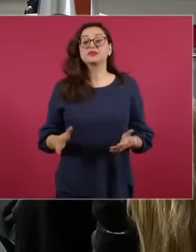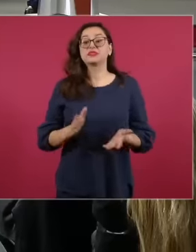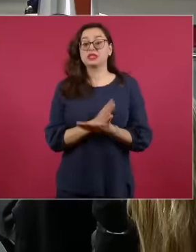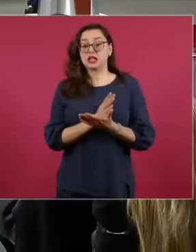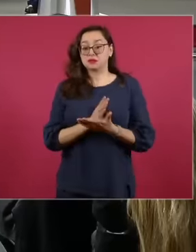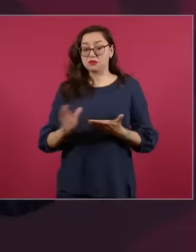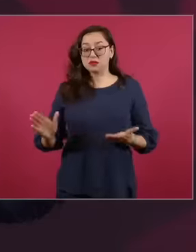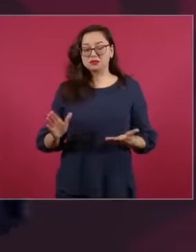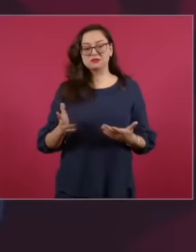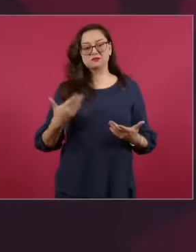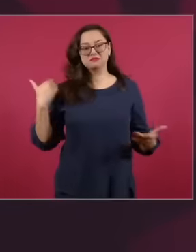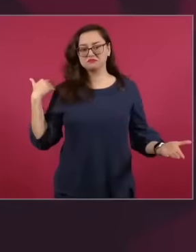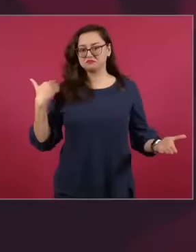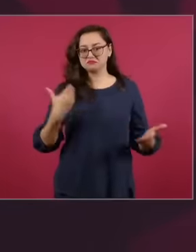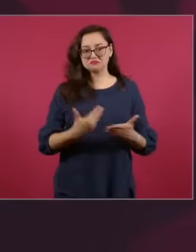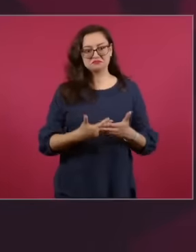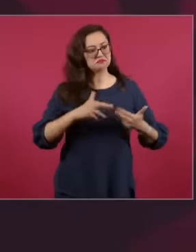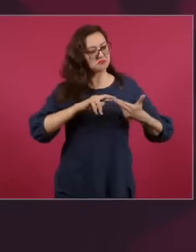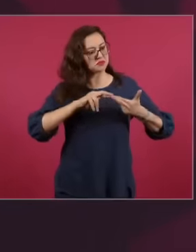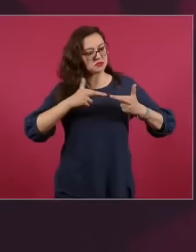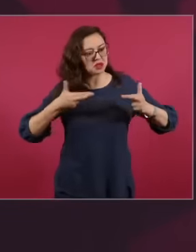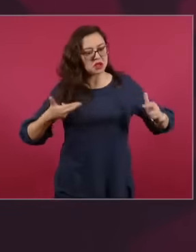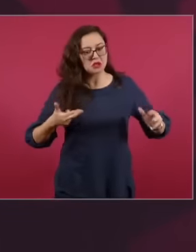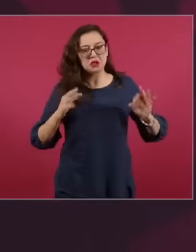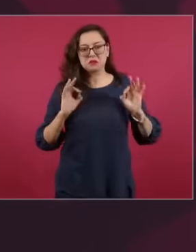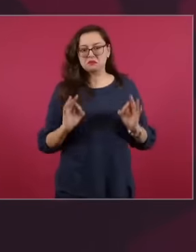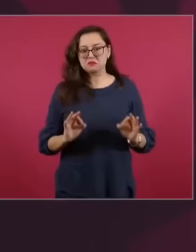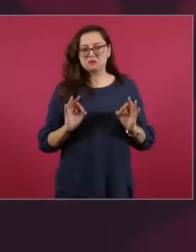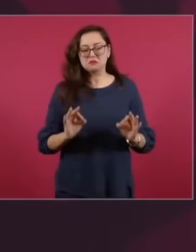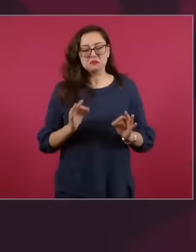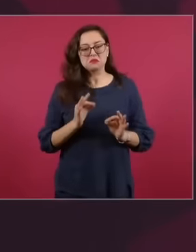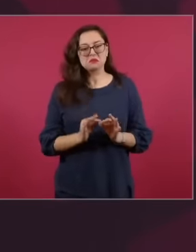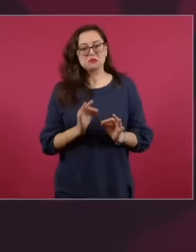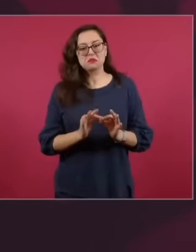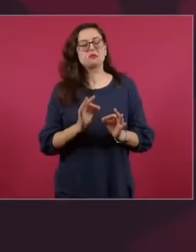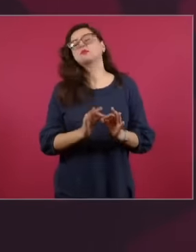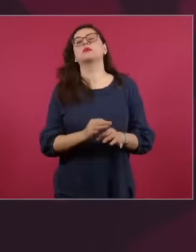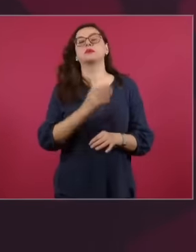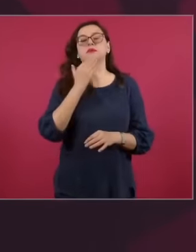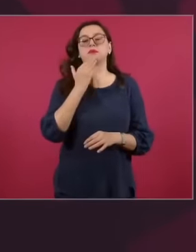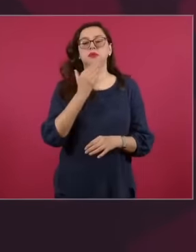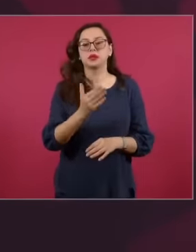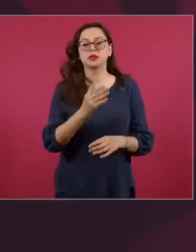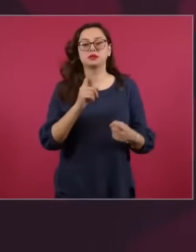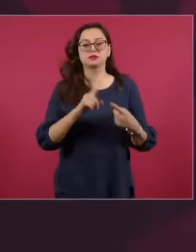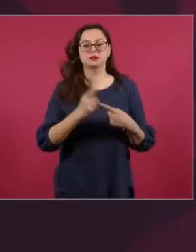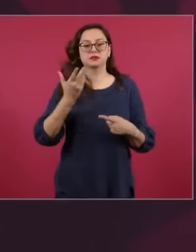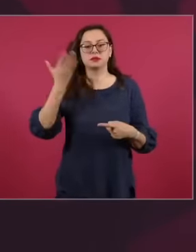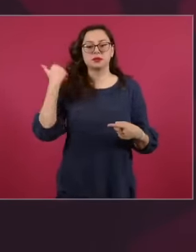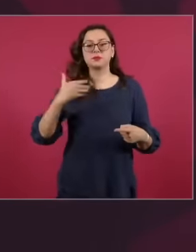good relationship with both President Trump's government and with